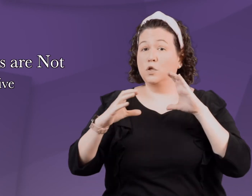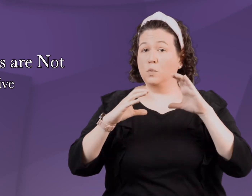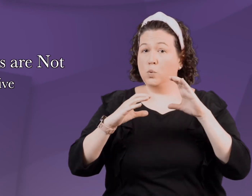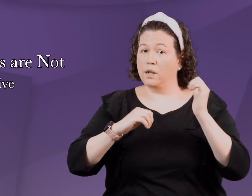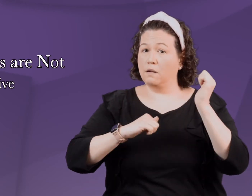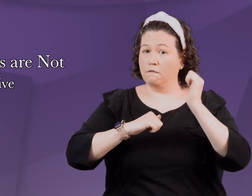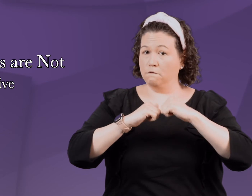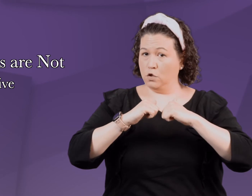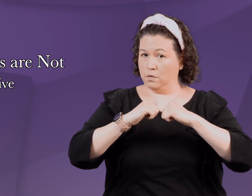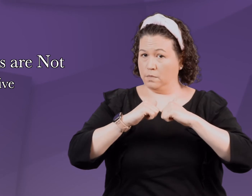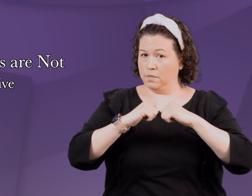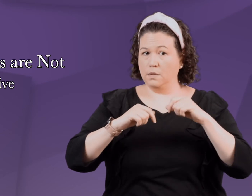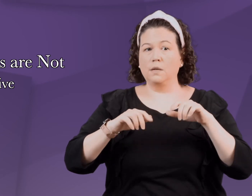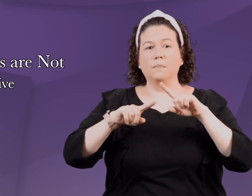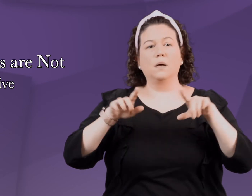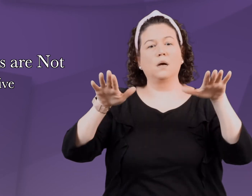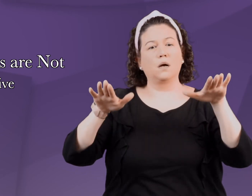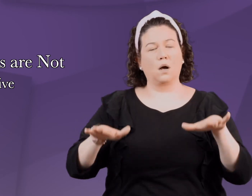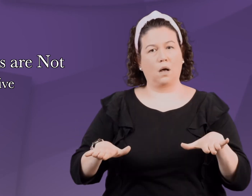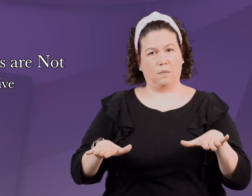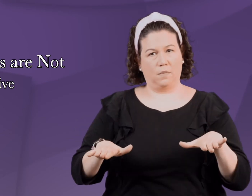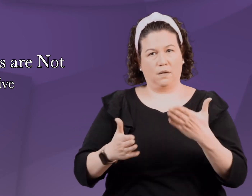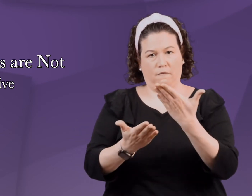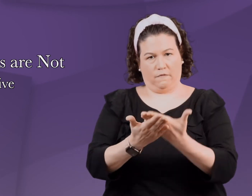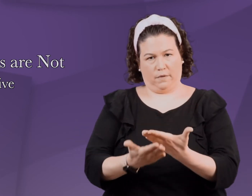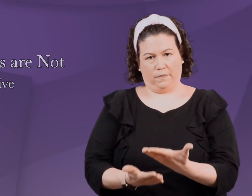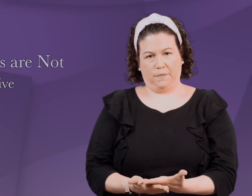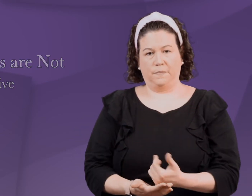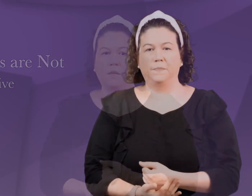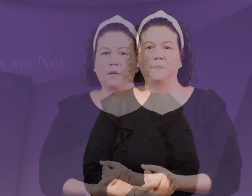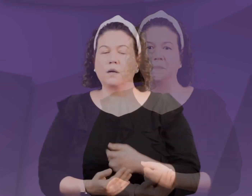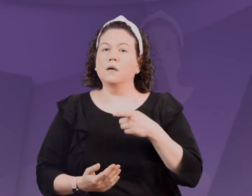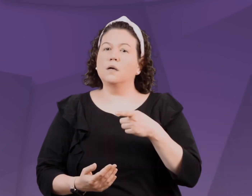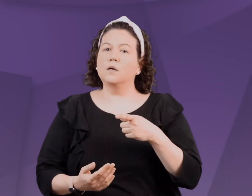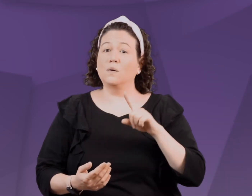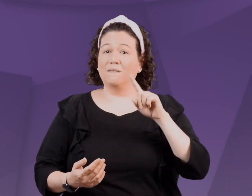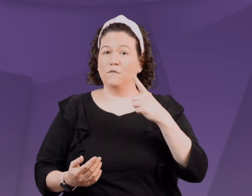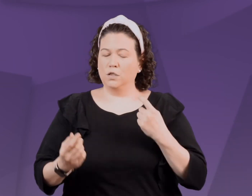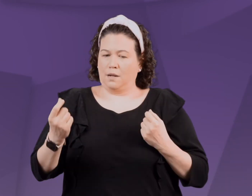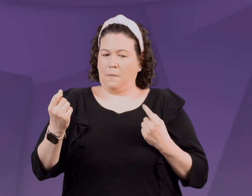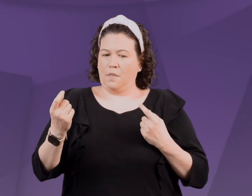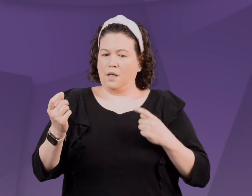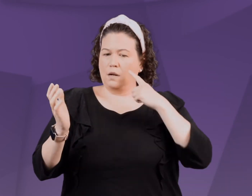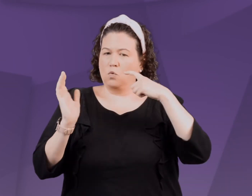Limits are not punitive and should be stated firmly but calmly and matter of factly.